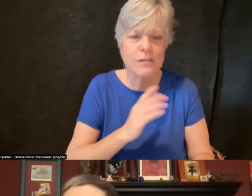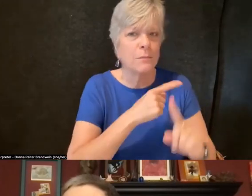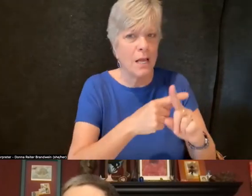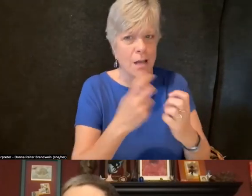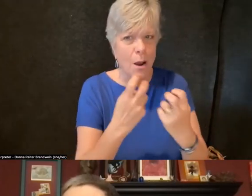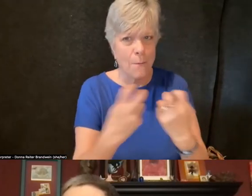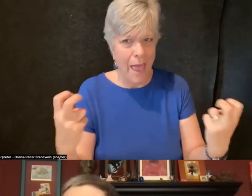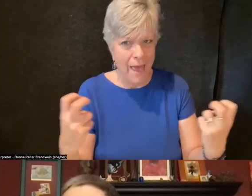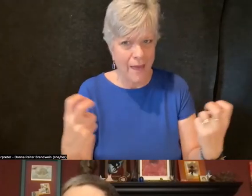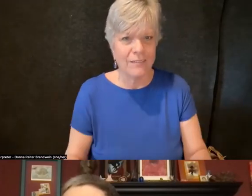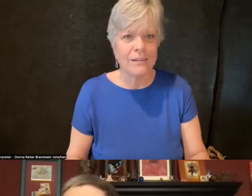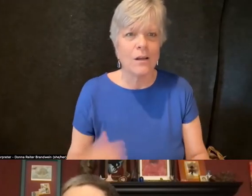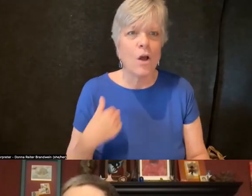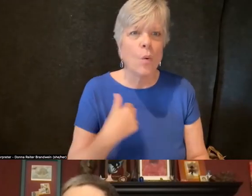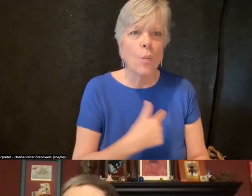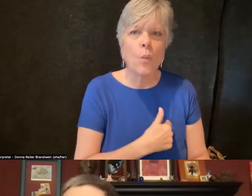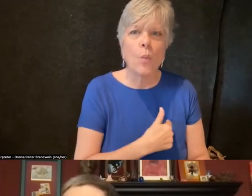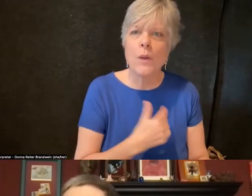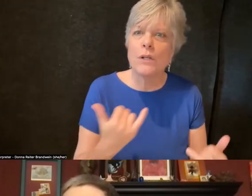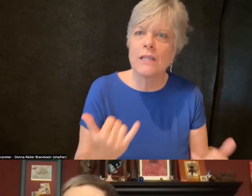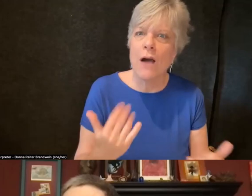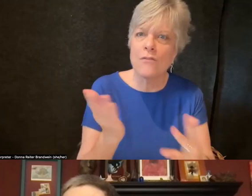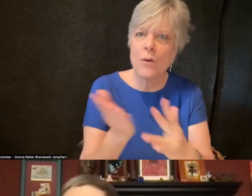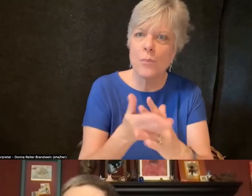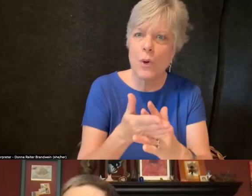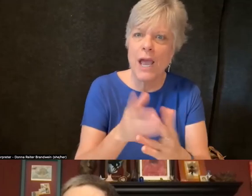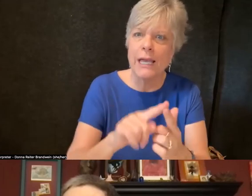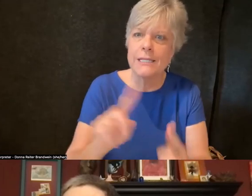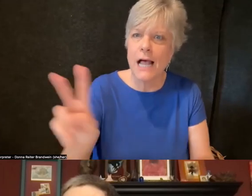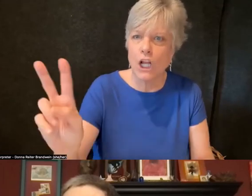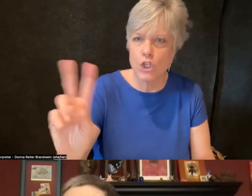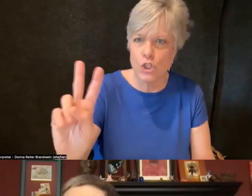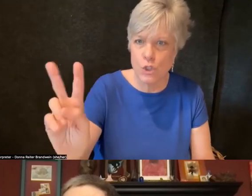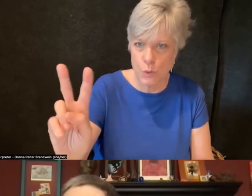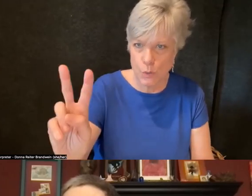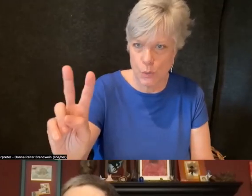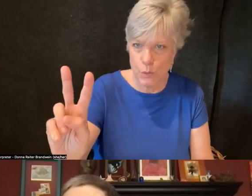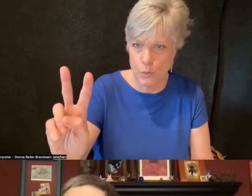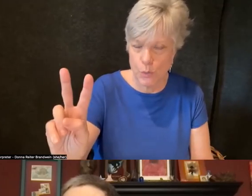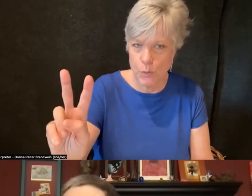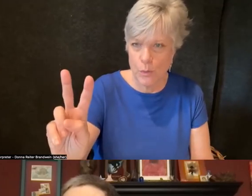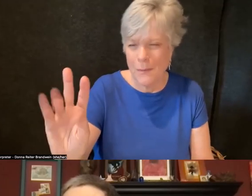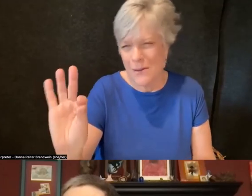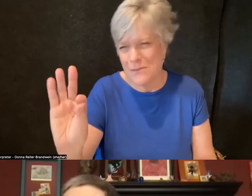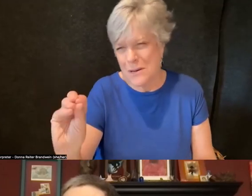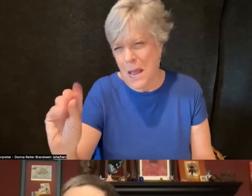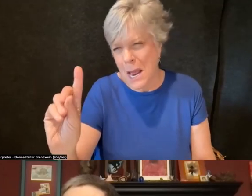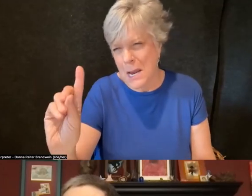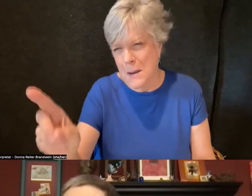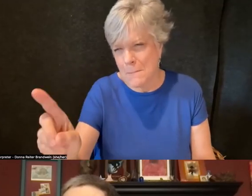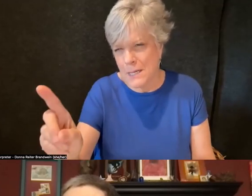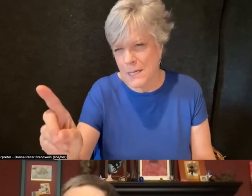We'll be taking a break until 2:00 p.m. Central. So it's in about 90 minutes or an hour and a half.